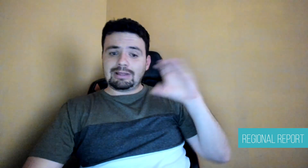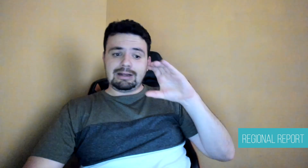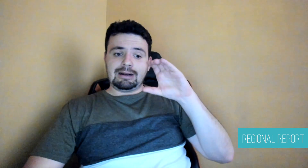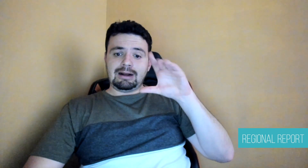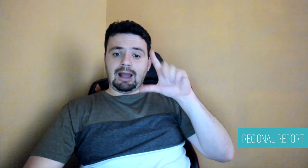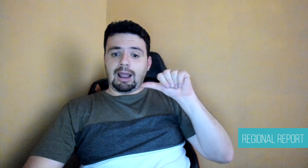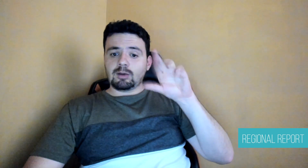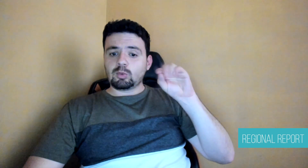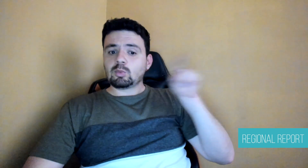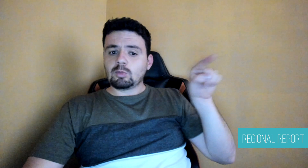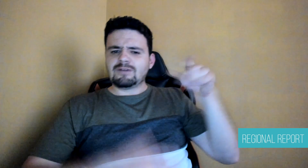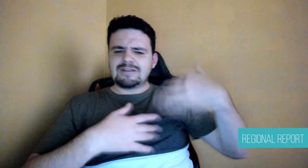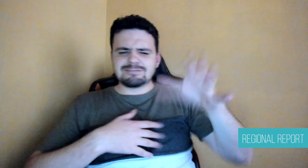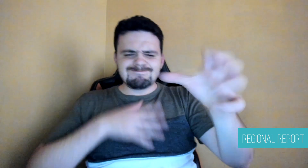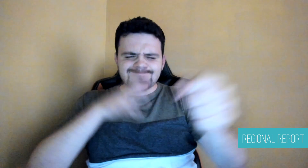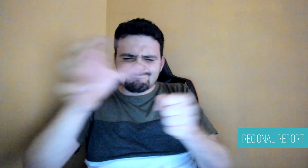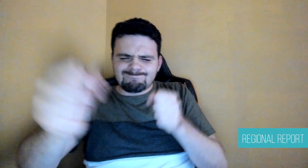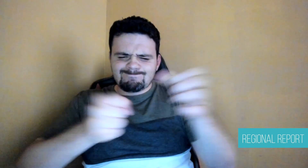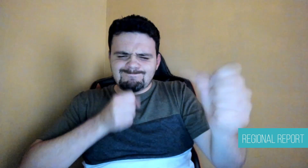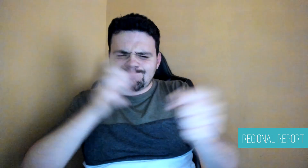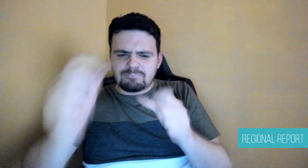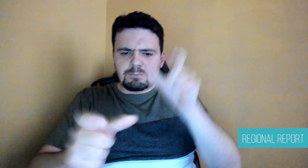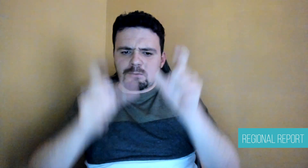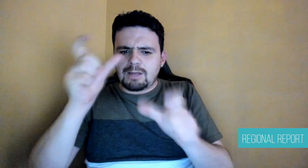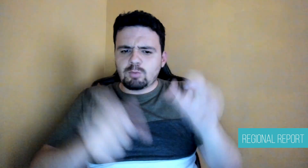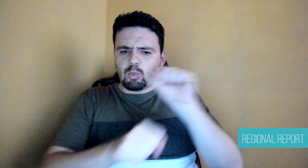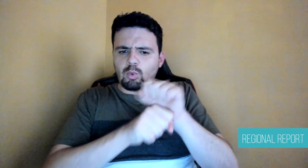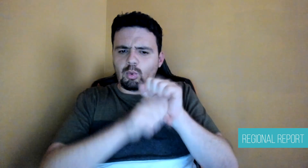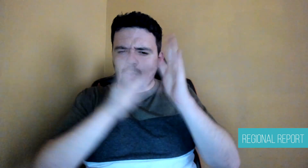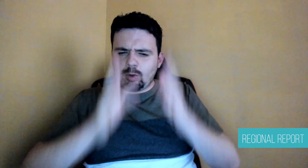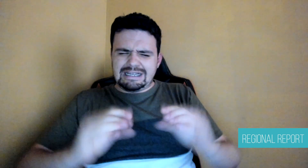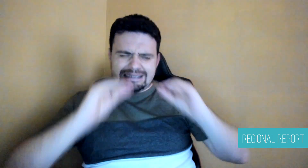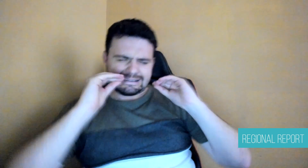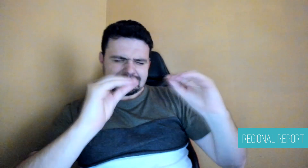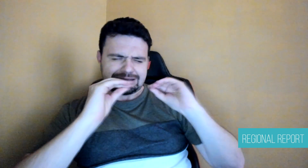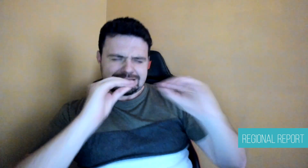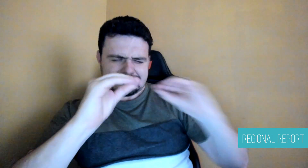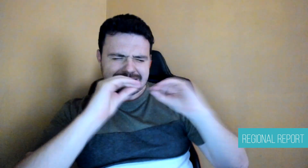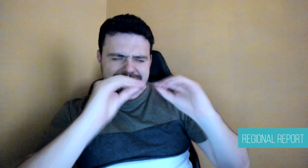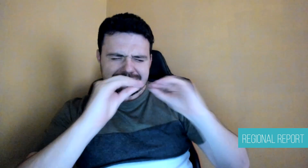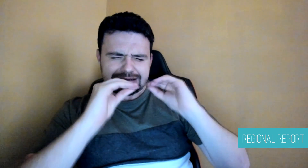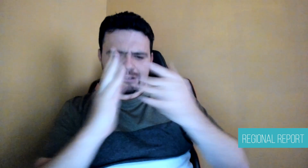trained in sign language at its different branches and